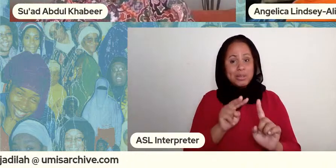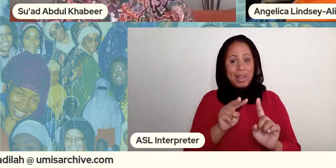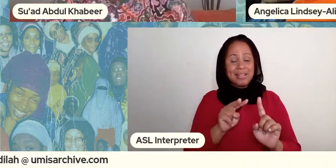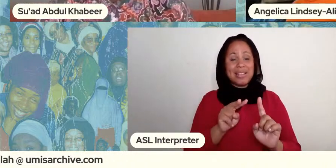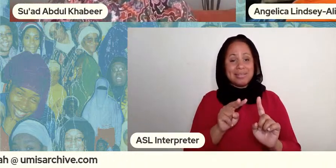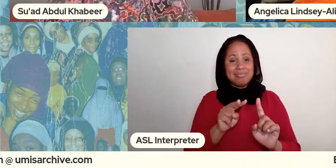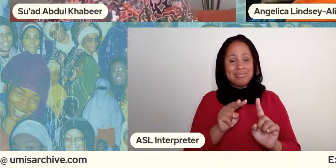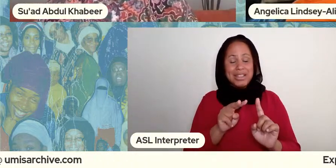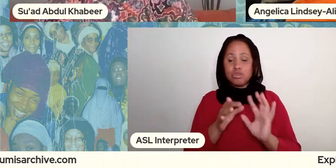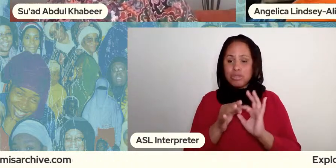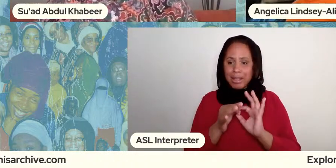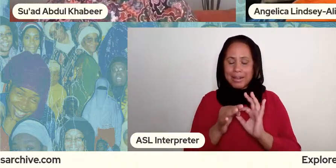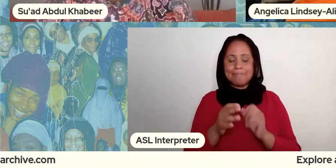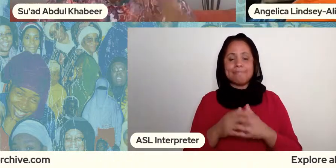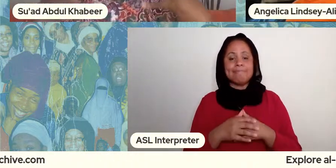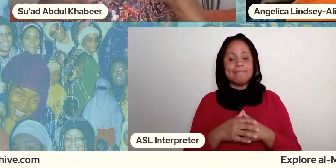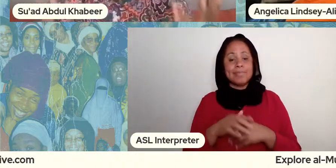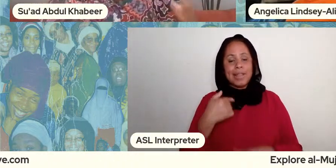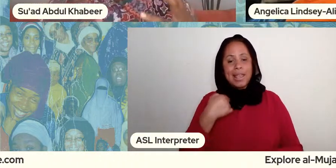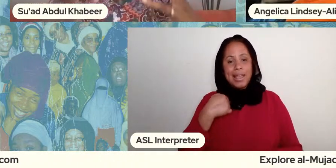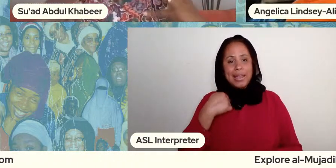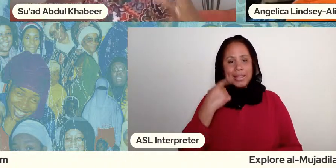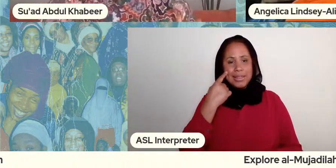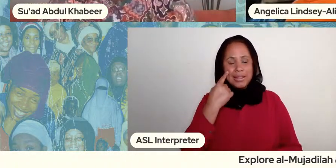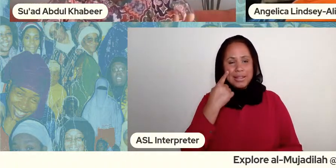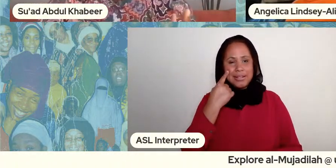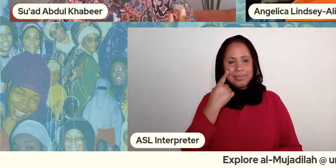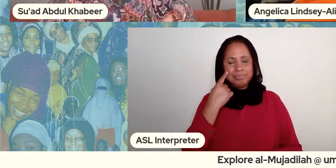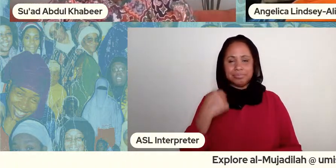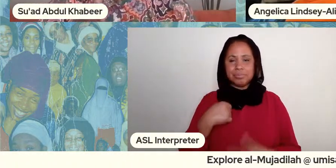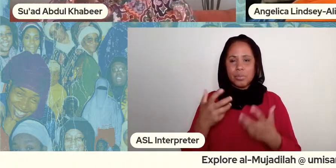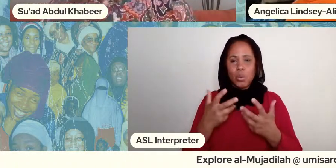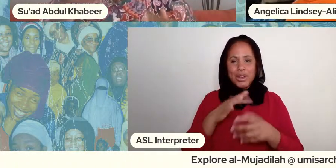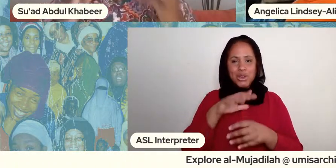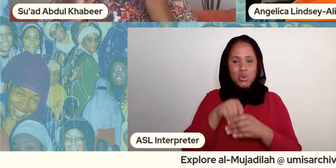things so i think yeah so so i was like so i wanted to include the talk because i felt